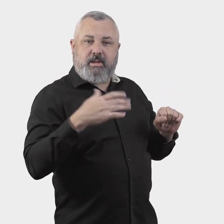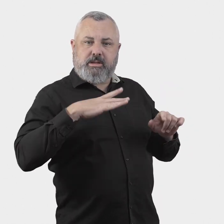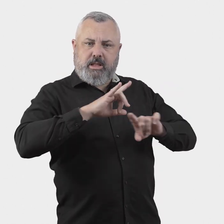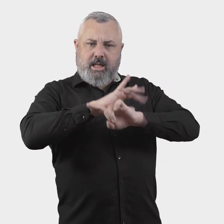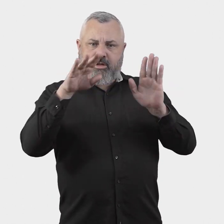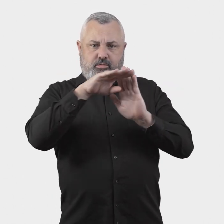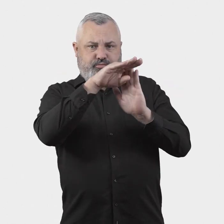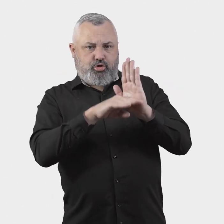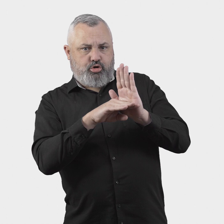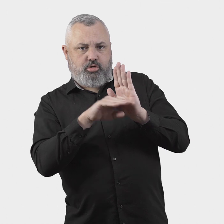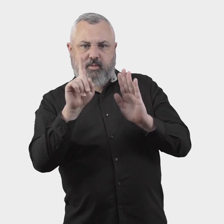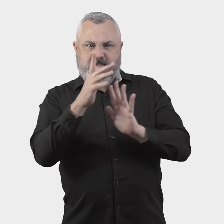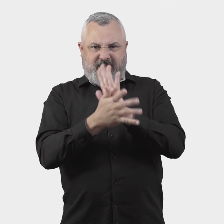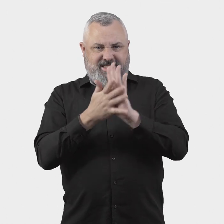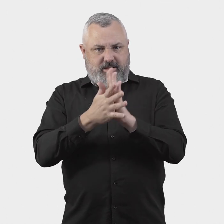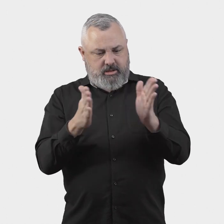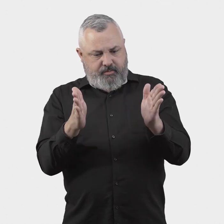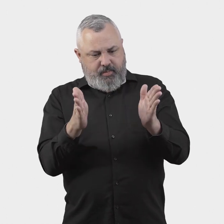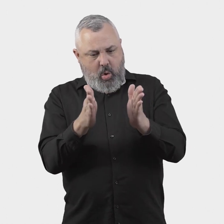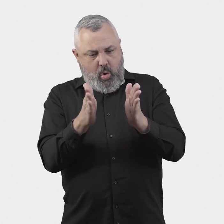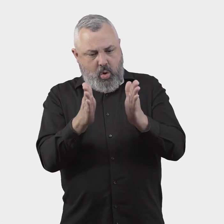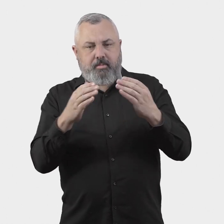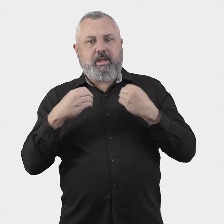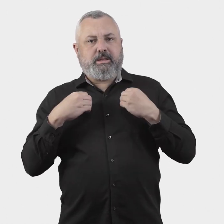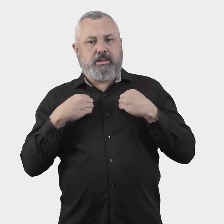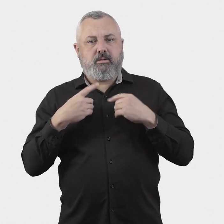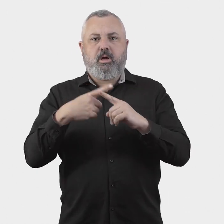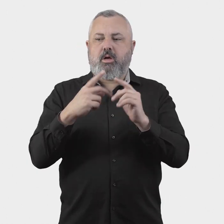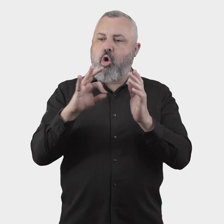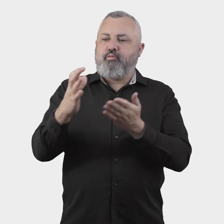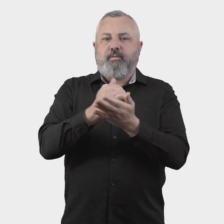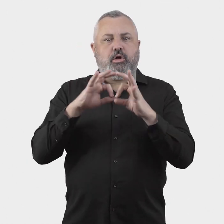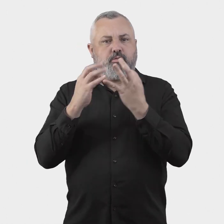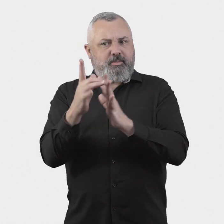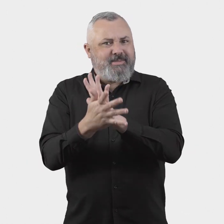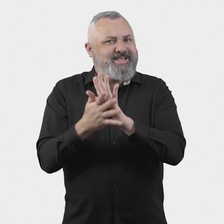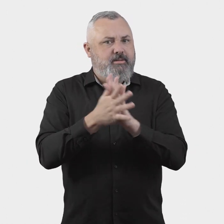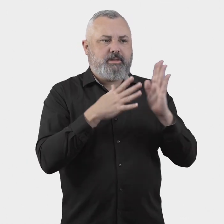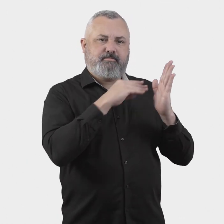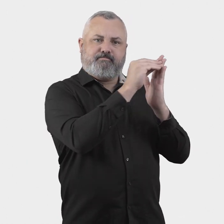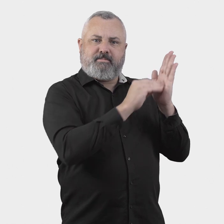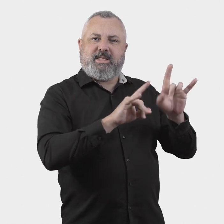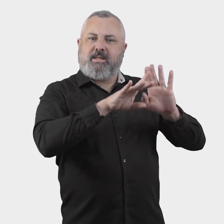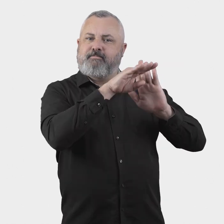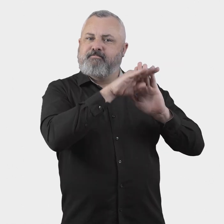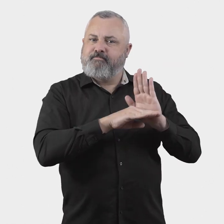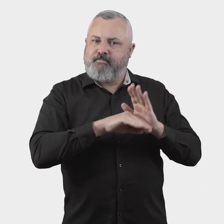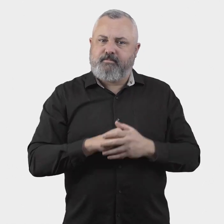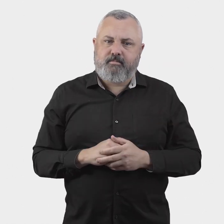need to be defined for eligibility purposes.